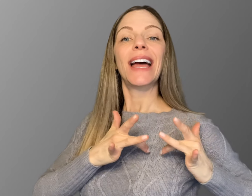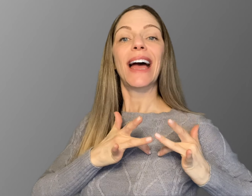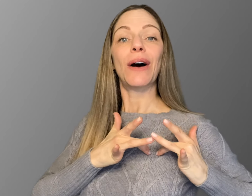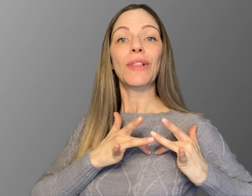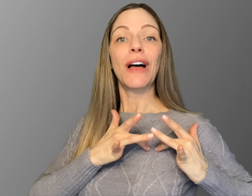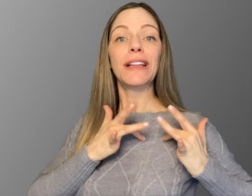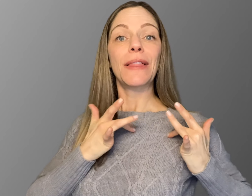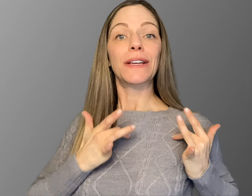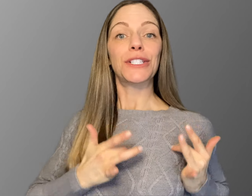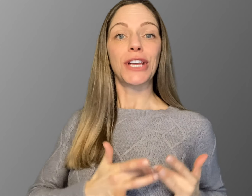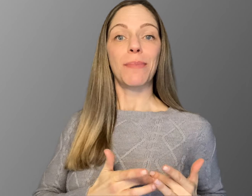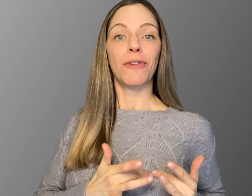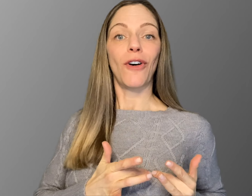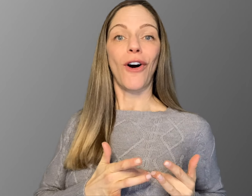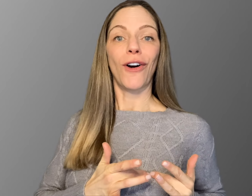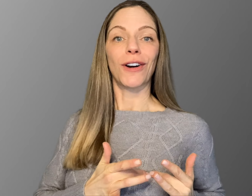Outline the shape of a heart.